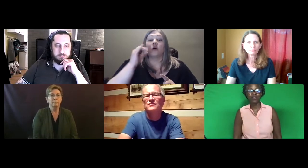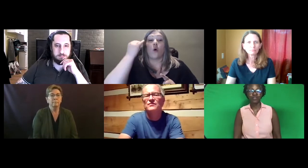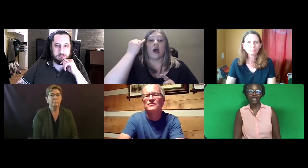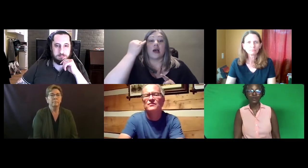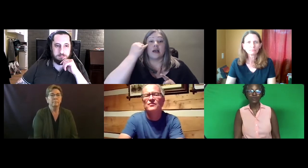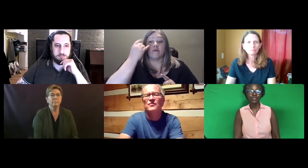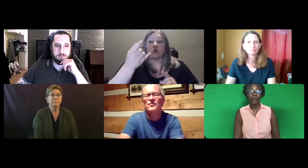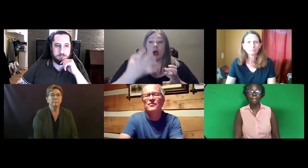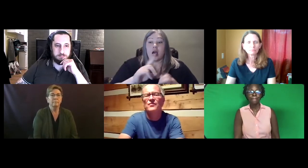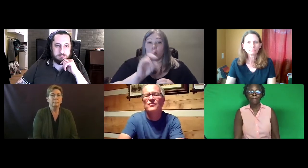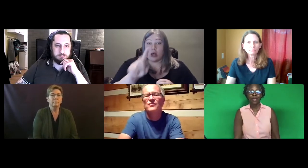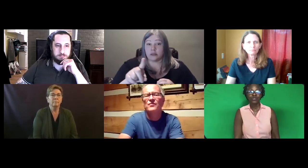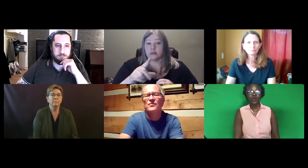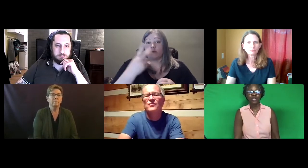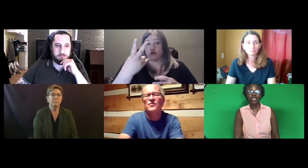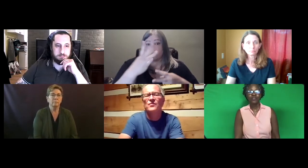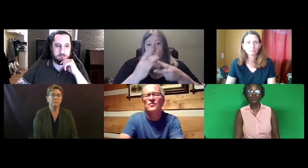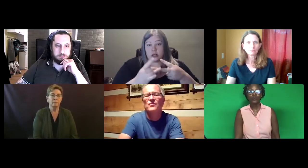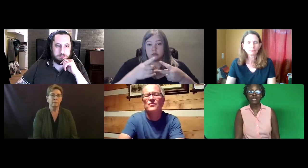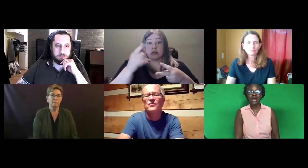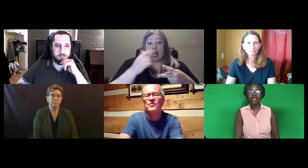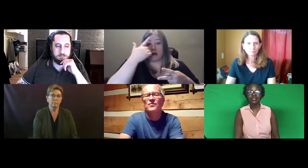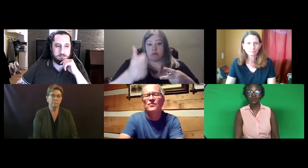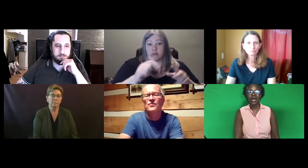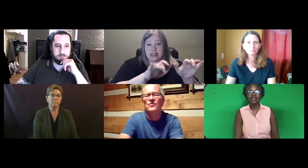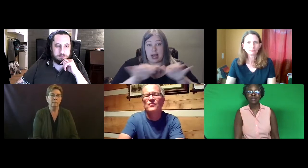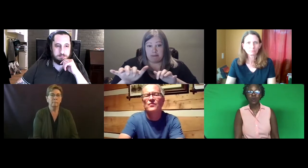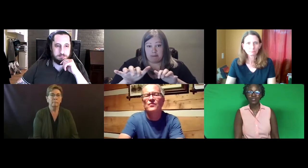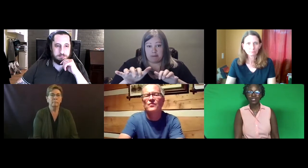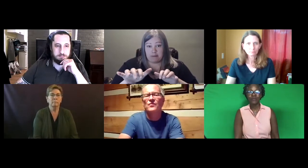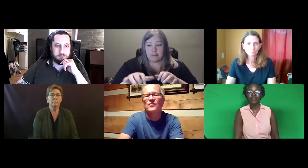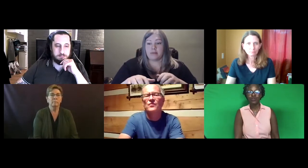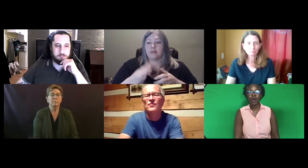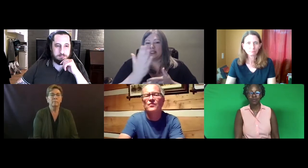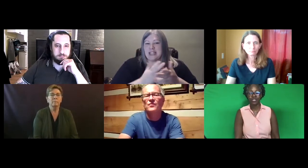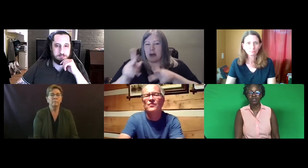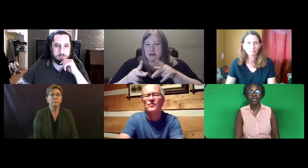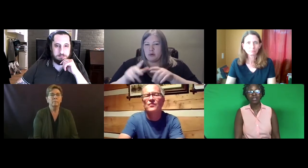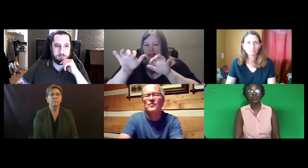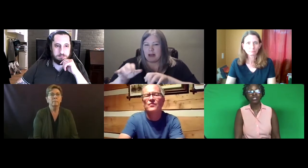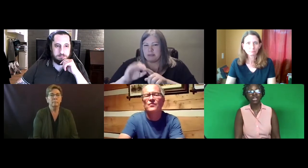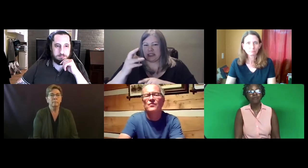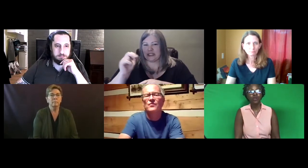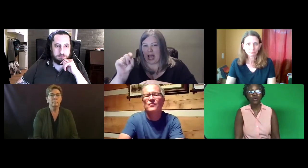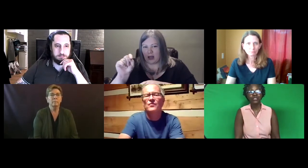Your videos. So if you would like to ask a question, you have two options: You can type your question